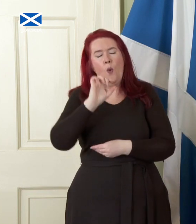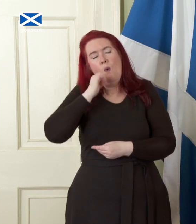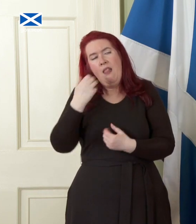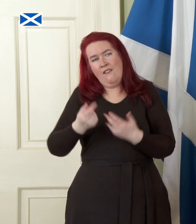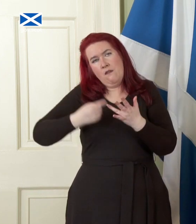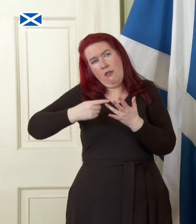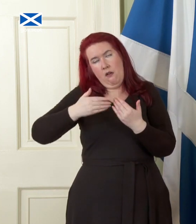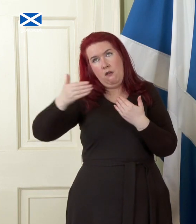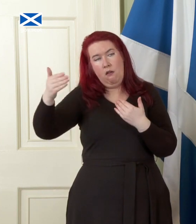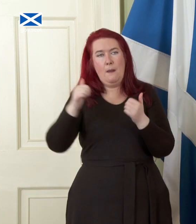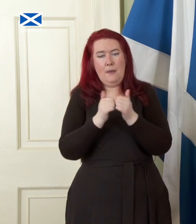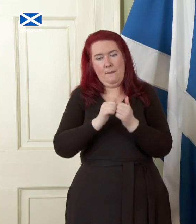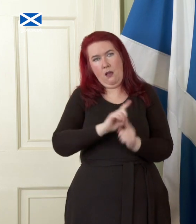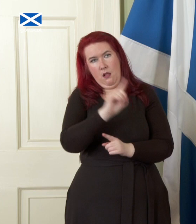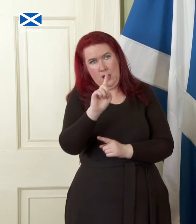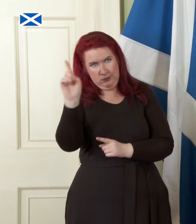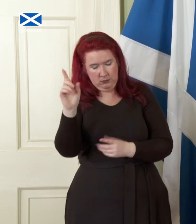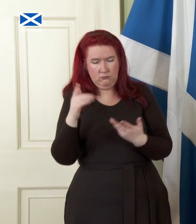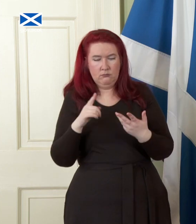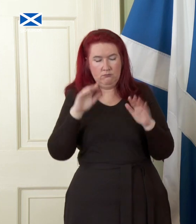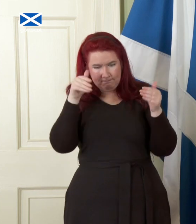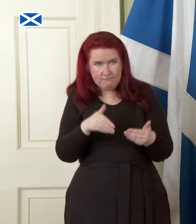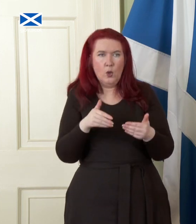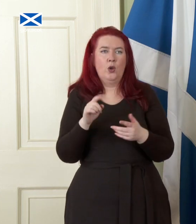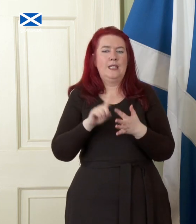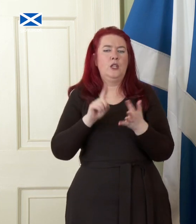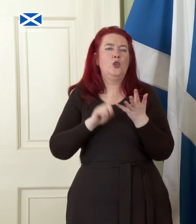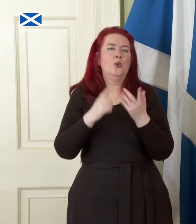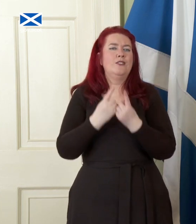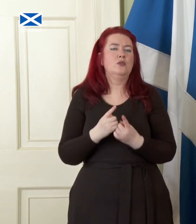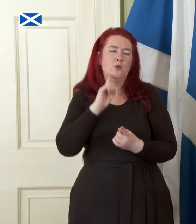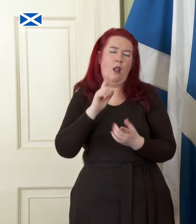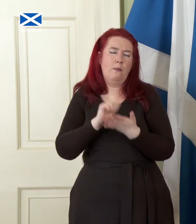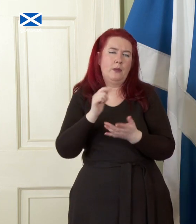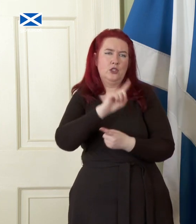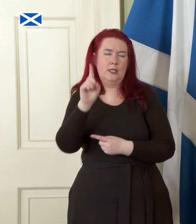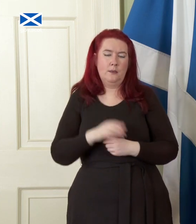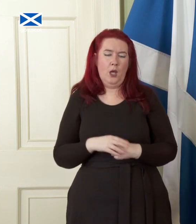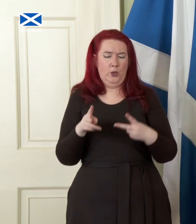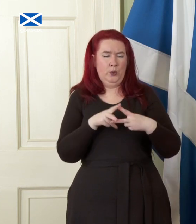later in this series specifically on European Union issues. There are two important points to